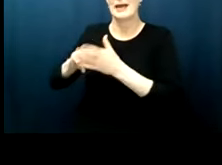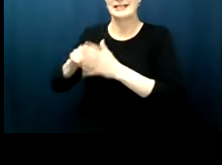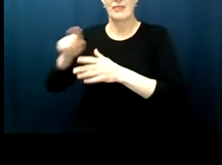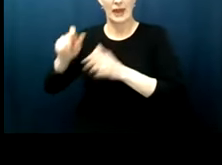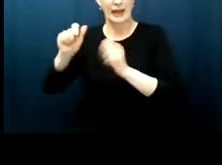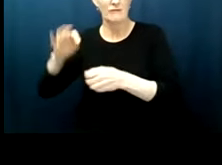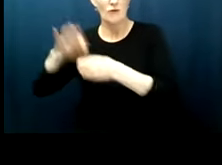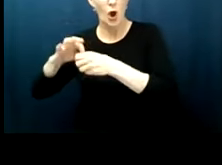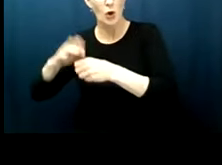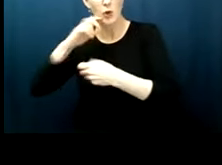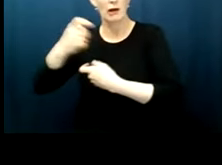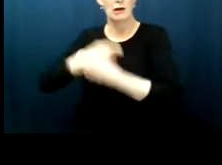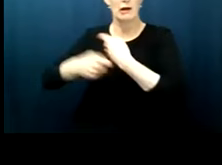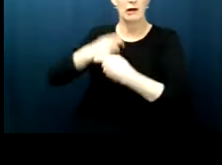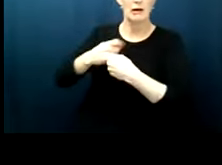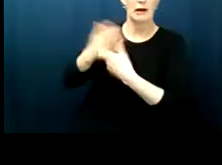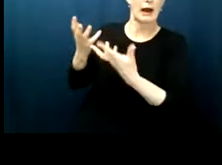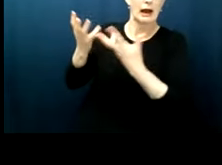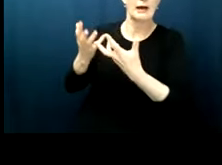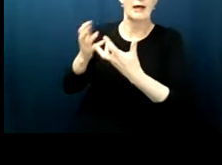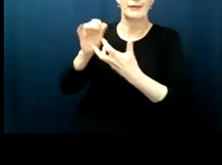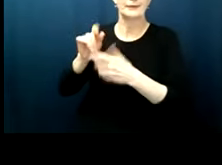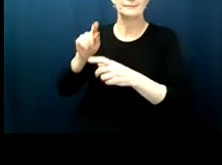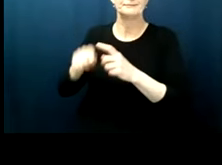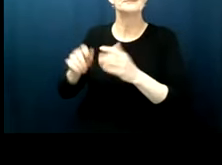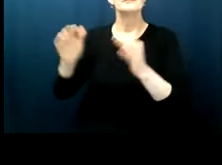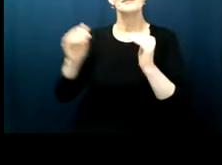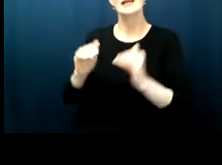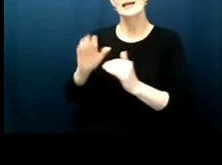the 1964 democratic convention in the midst of the civil rights movement when segregationists